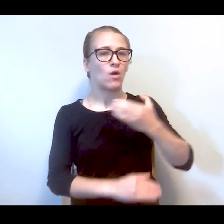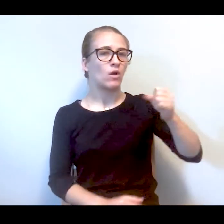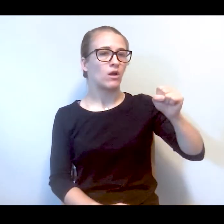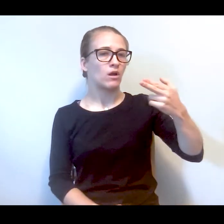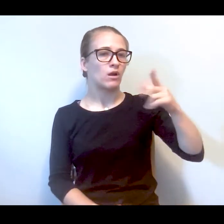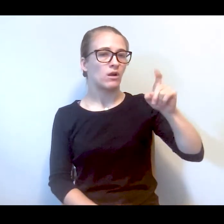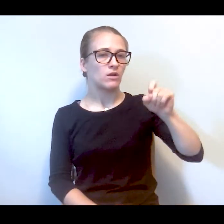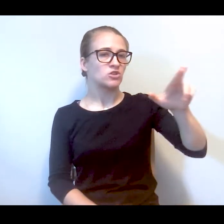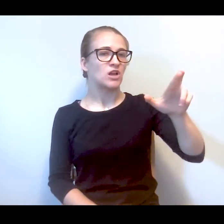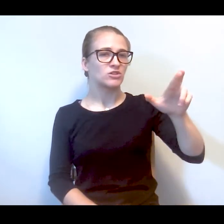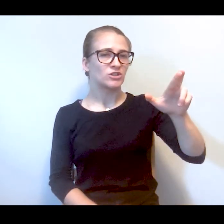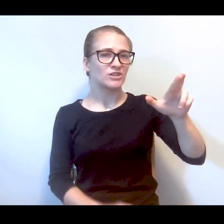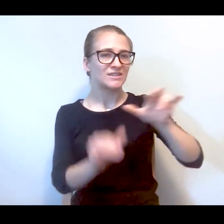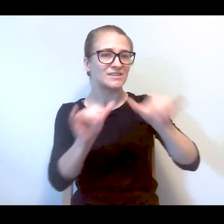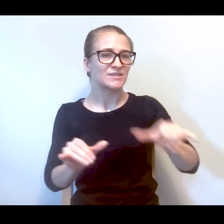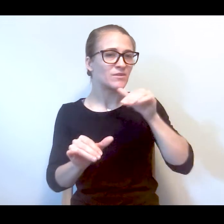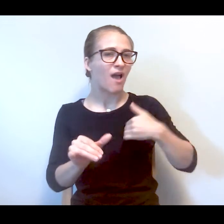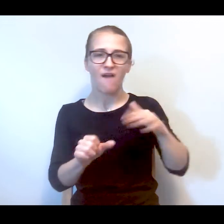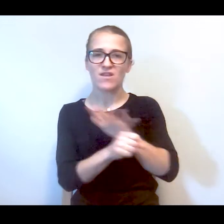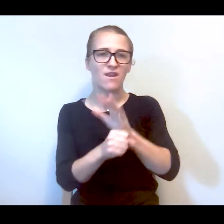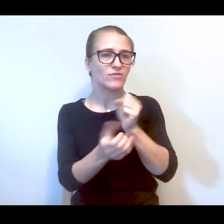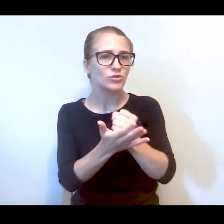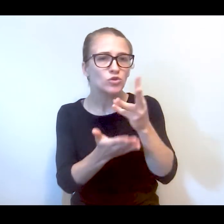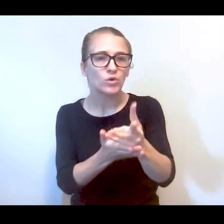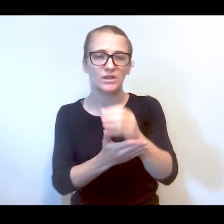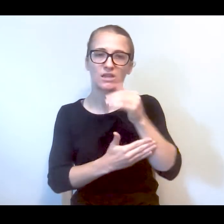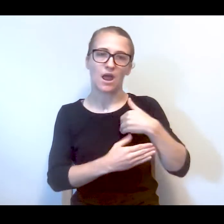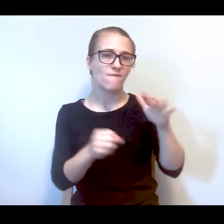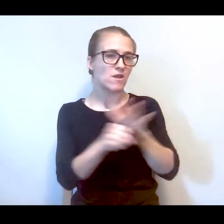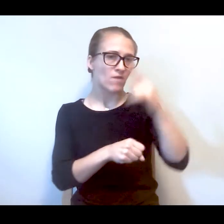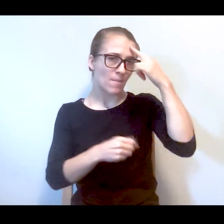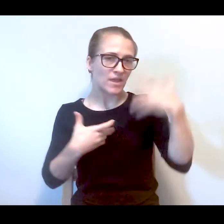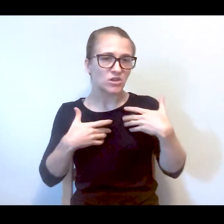don't have enough caseworkers, don't have social workers, don't have mental health professionals.